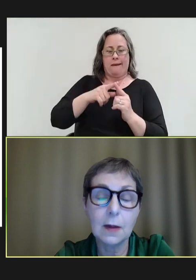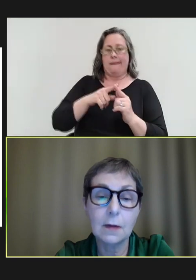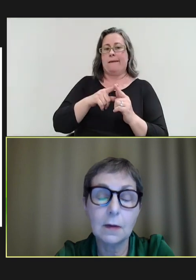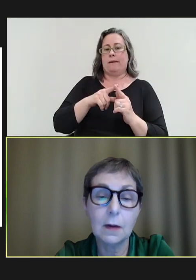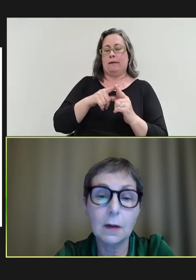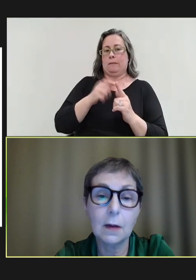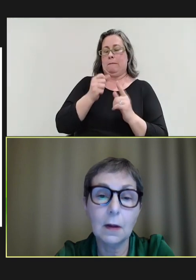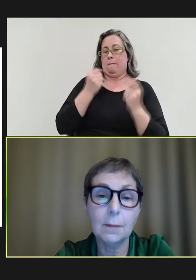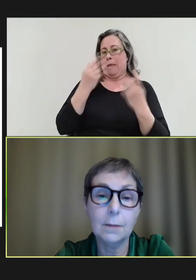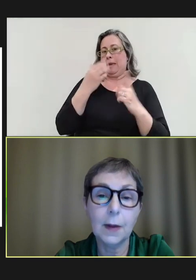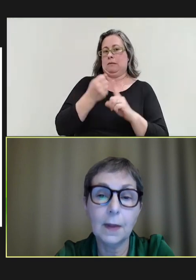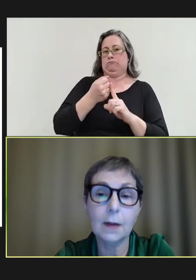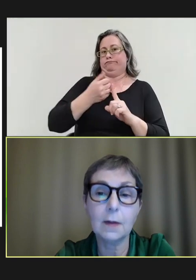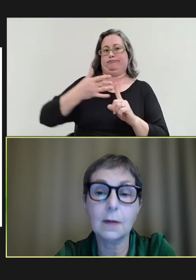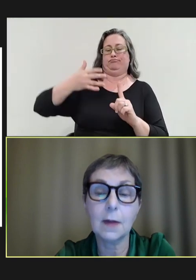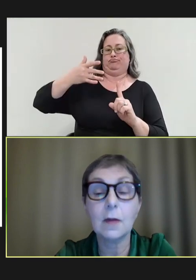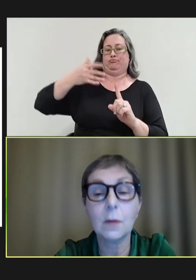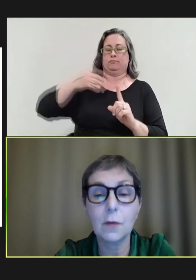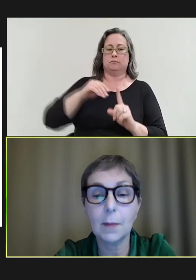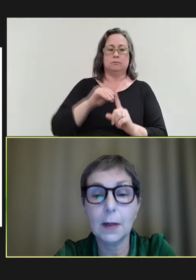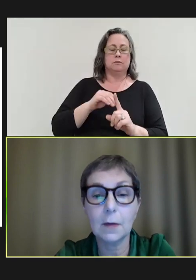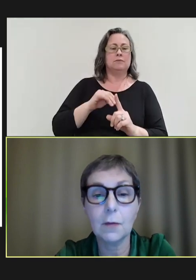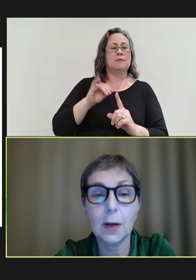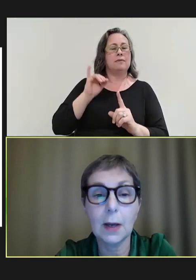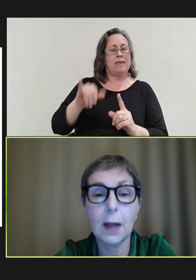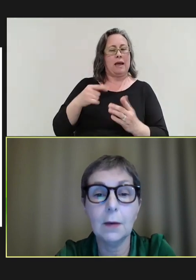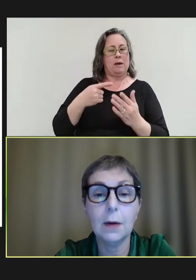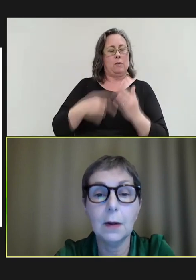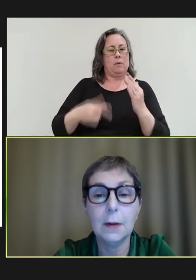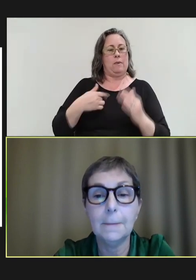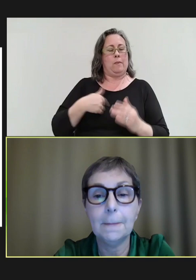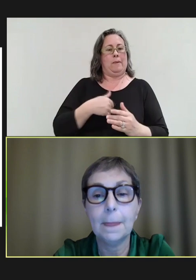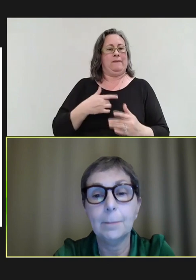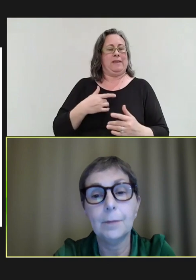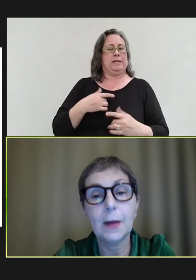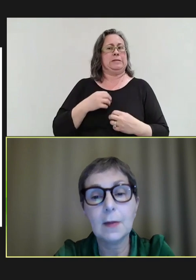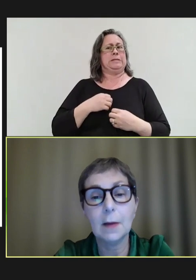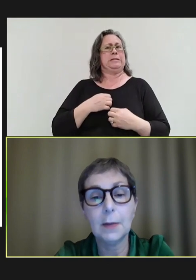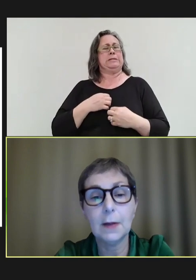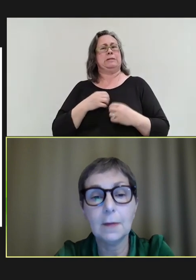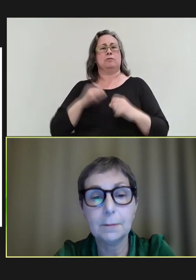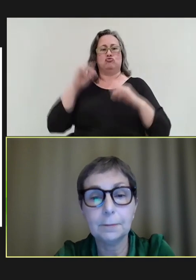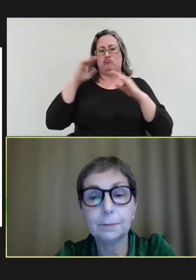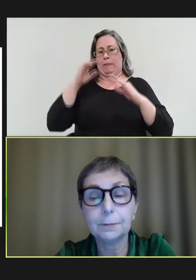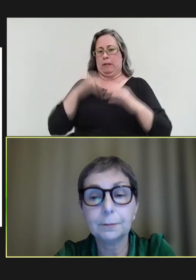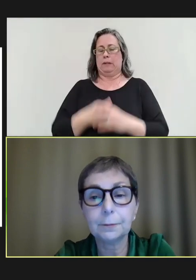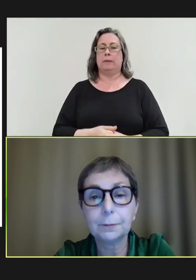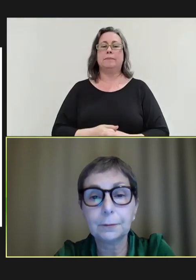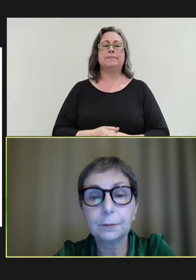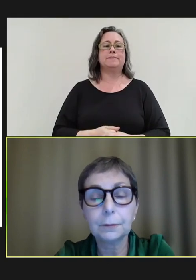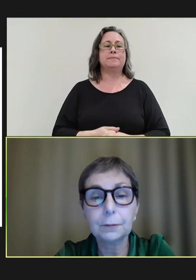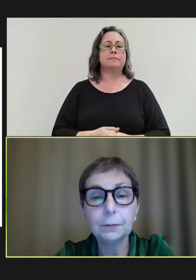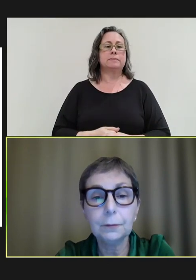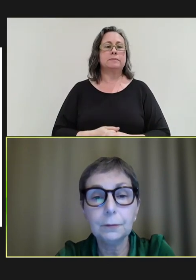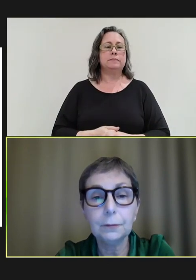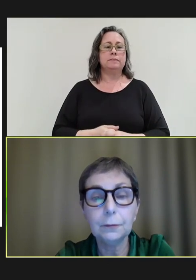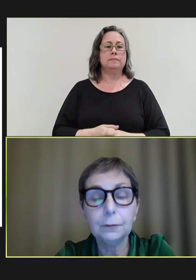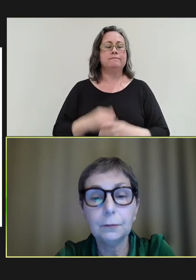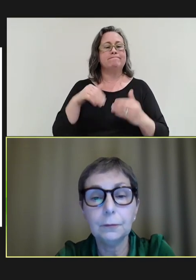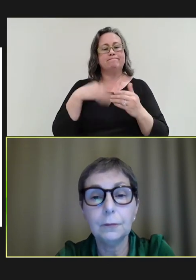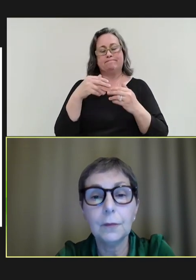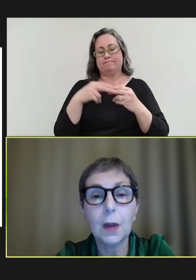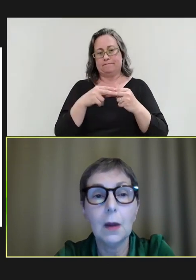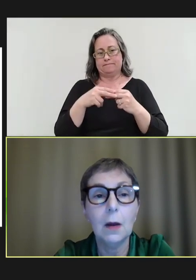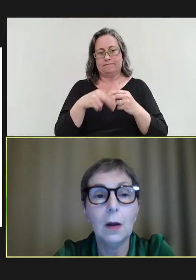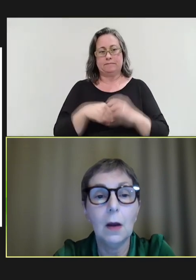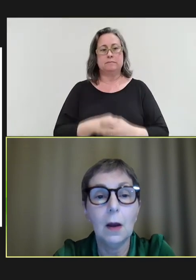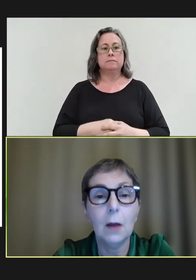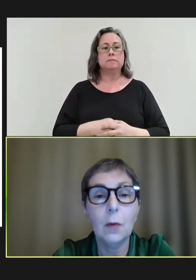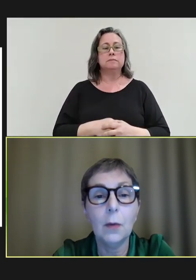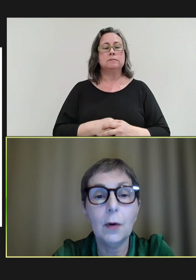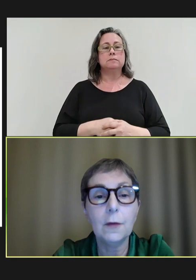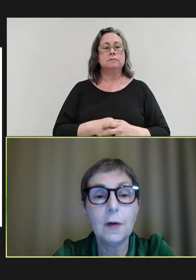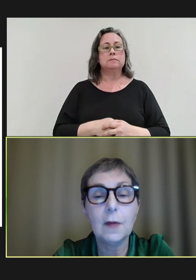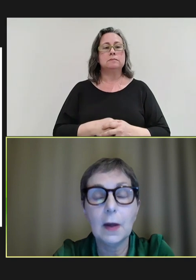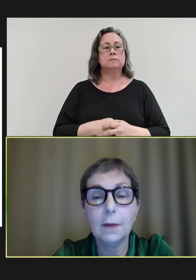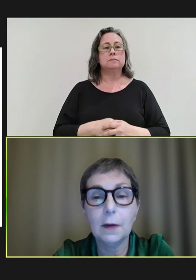and that's what's troubling us right now. Next slide, please. What we're also seeing that